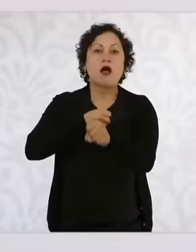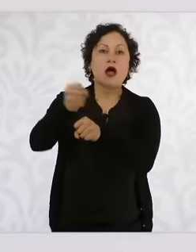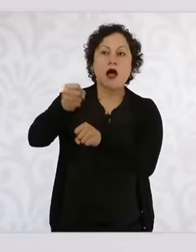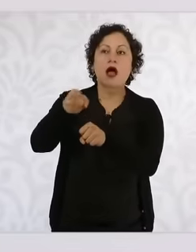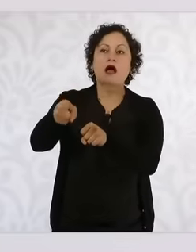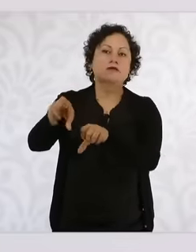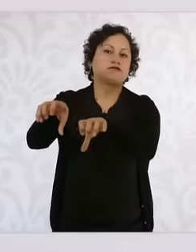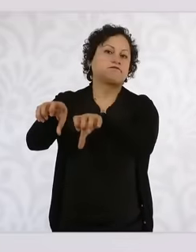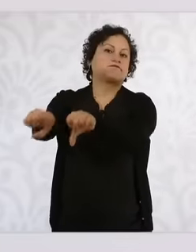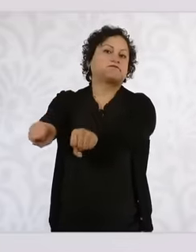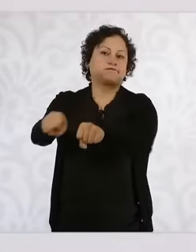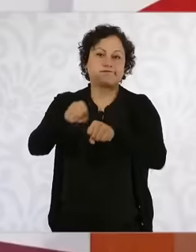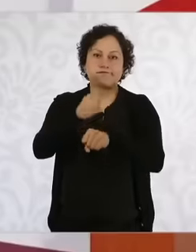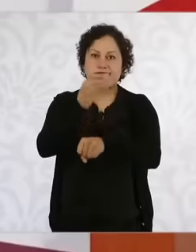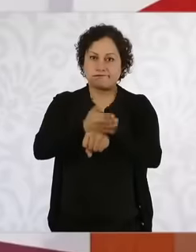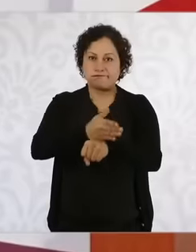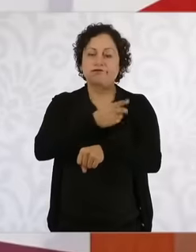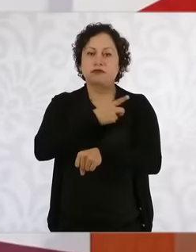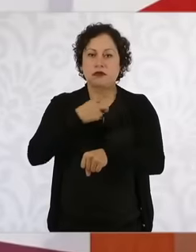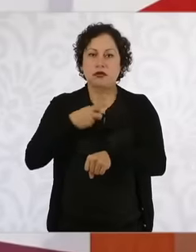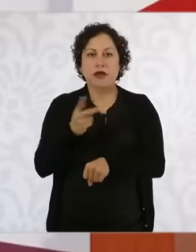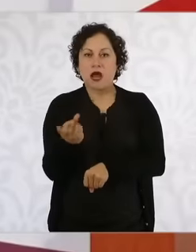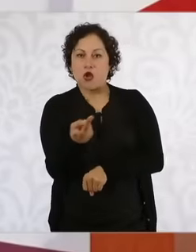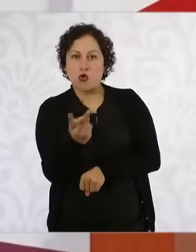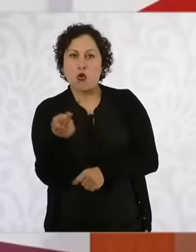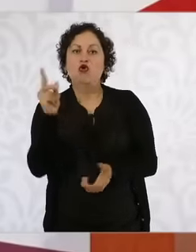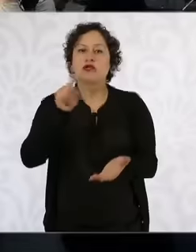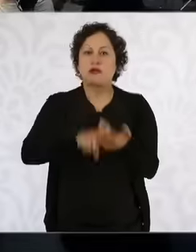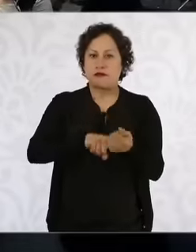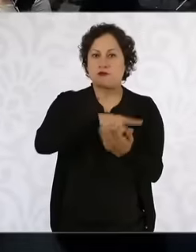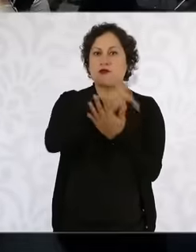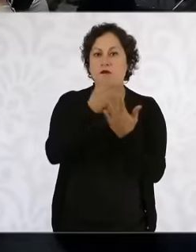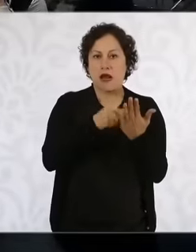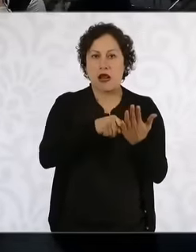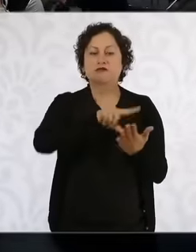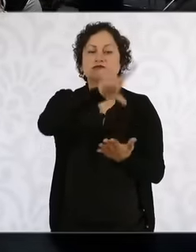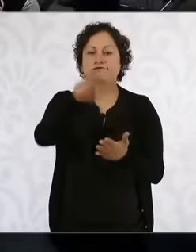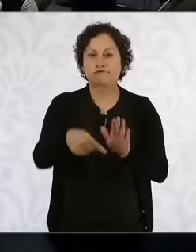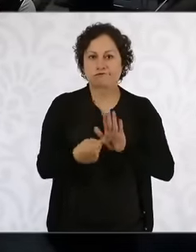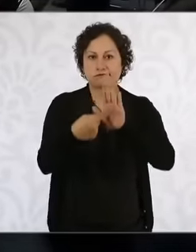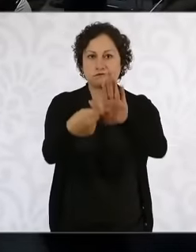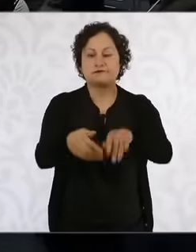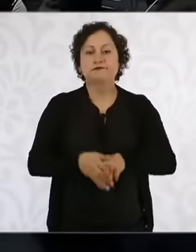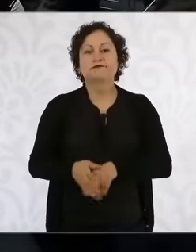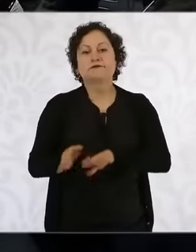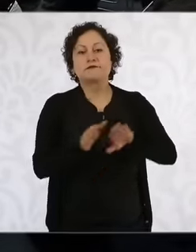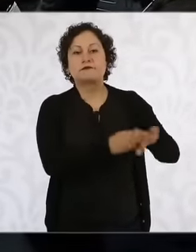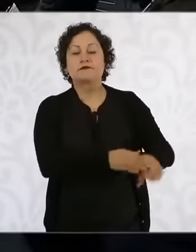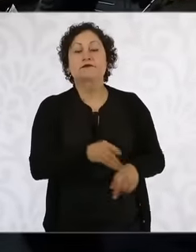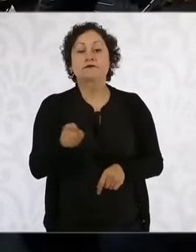in both there is a plan and we will present it president two years ago also here I presented a case